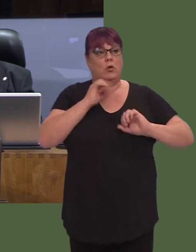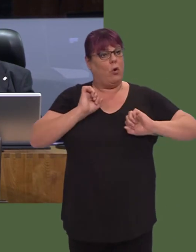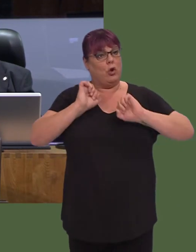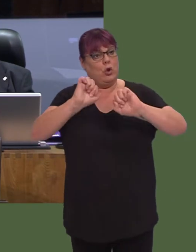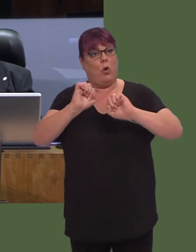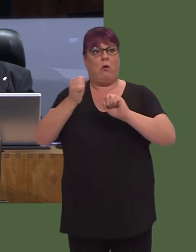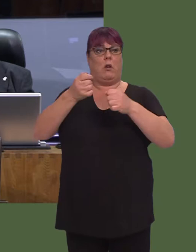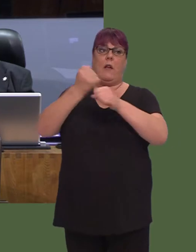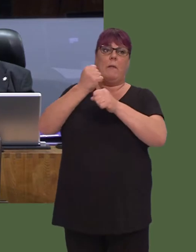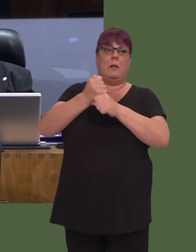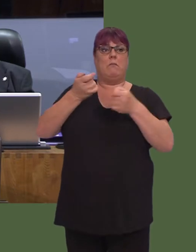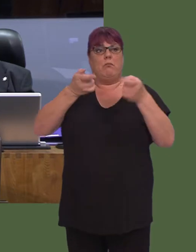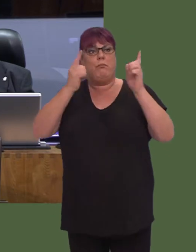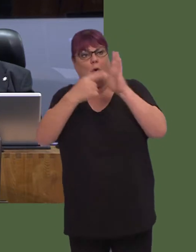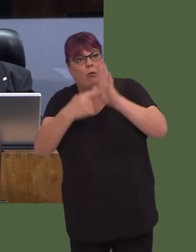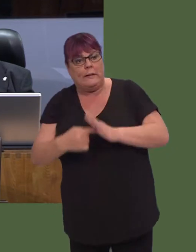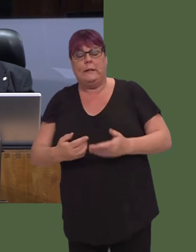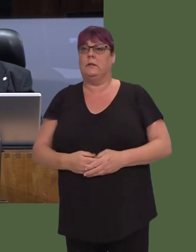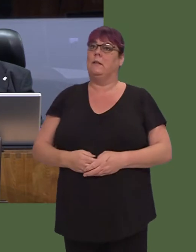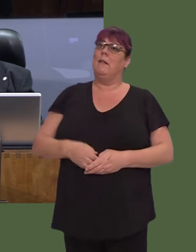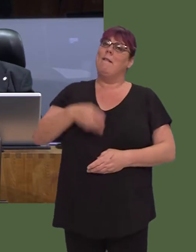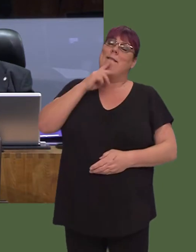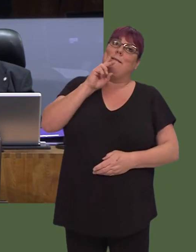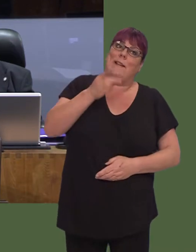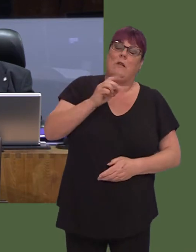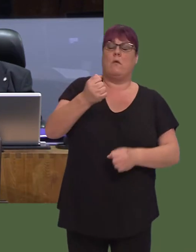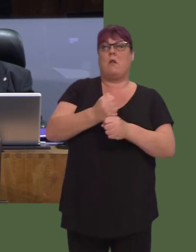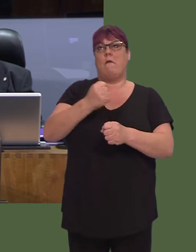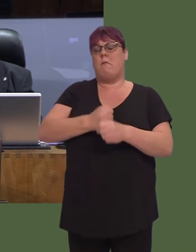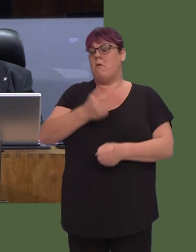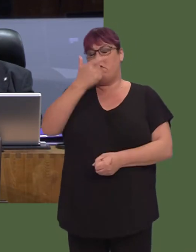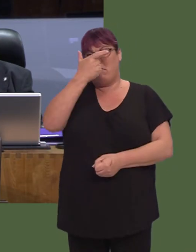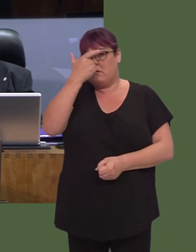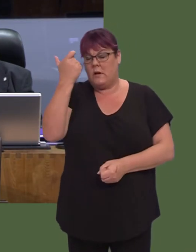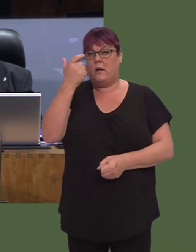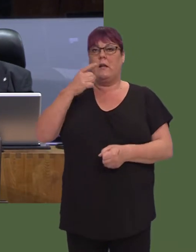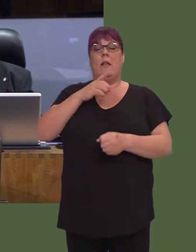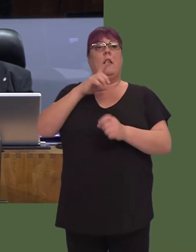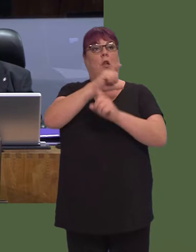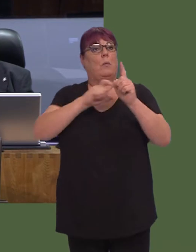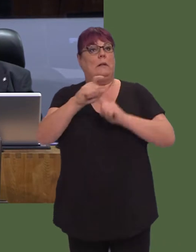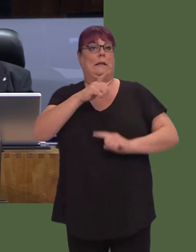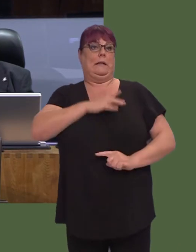Once again, your Government has failed to understand and address the needs of communities across Wales.